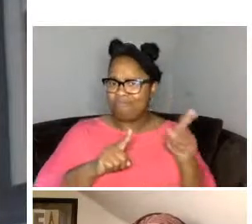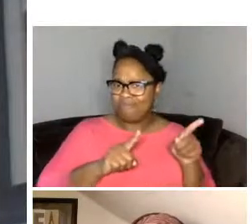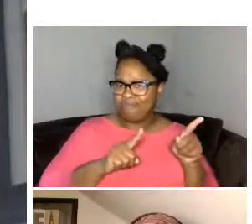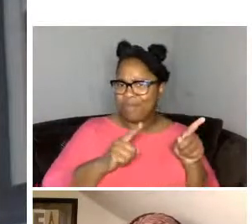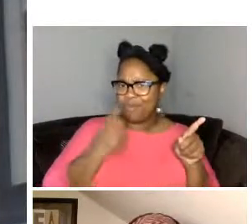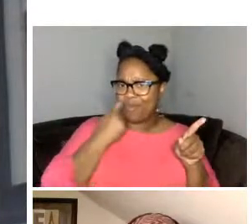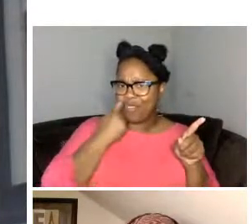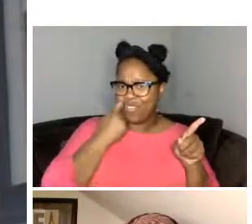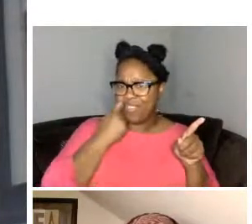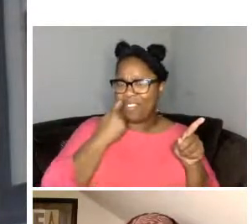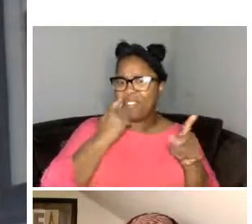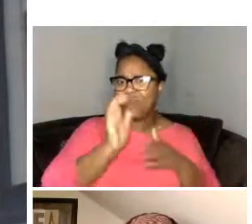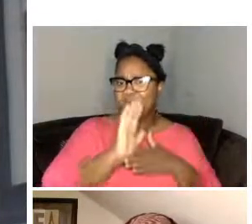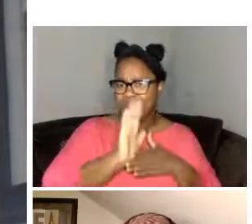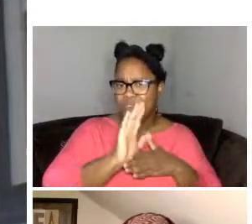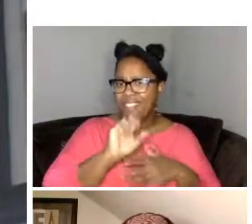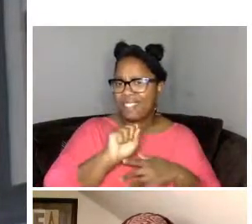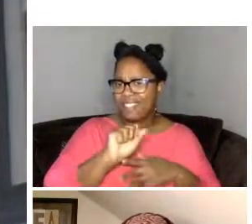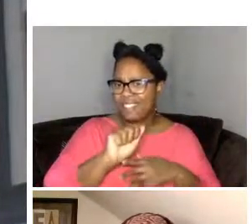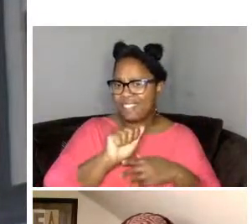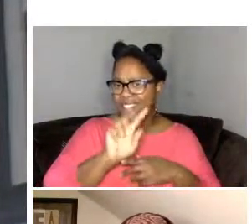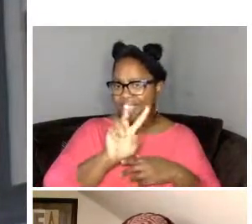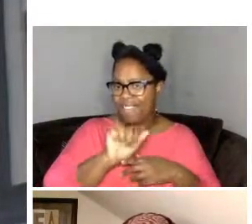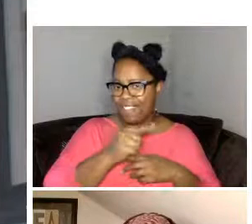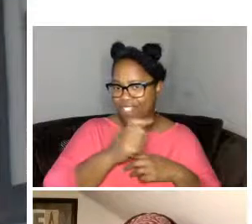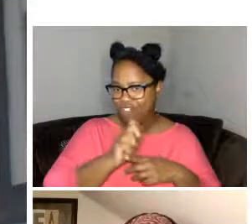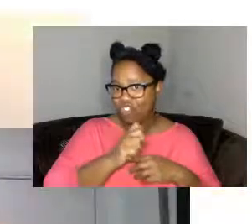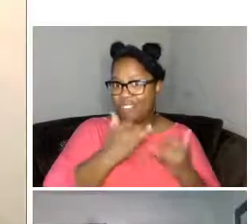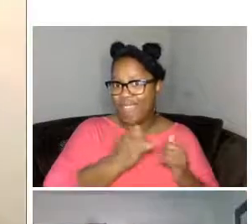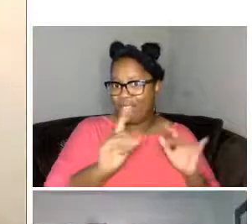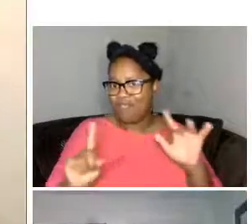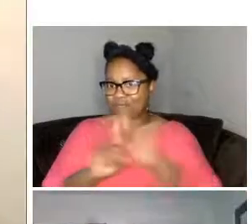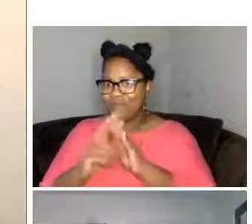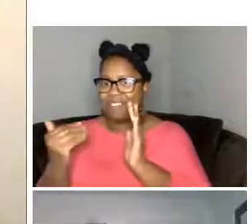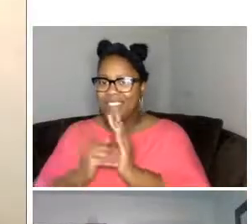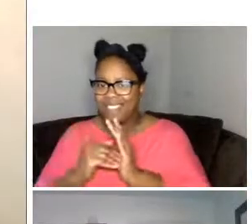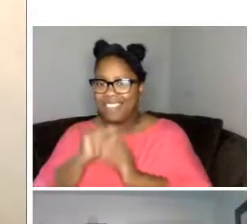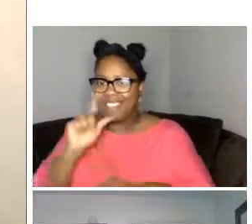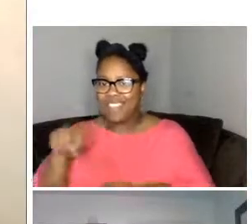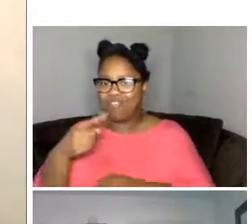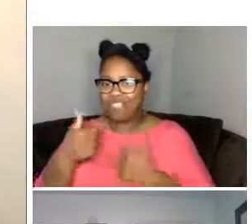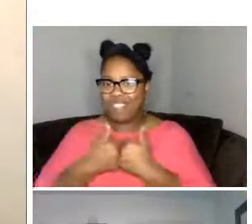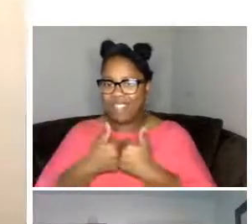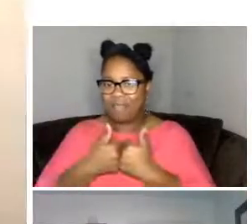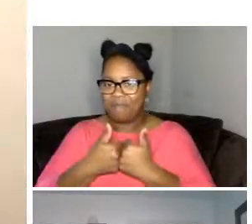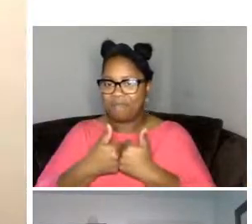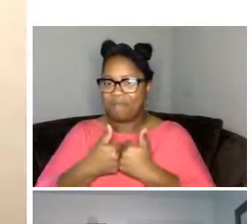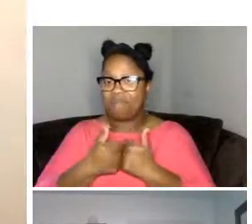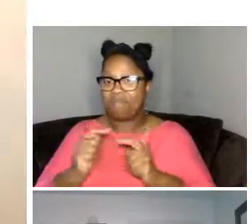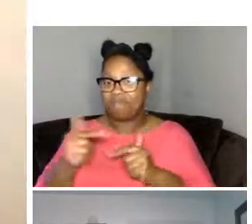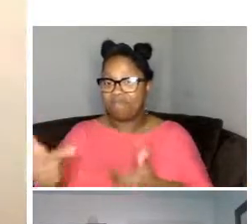savage so it's not just a game thank you good afternoon my name is miles banks